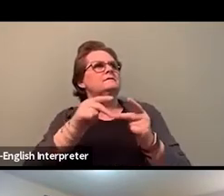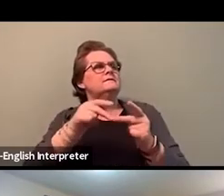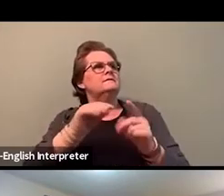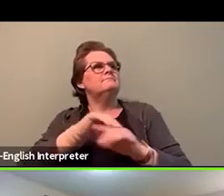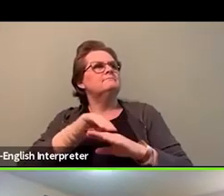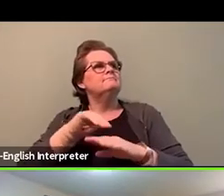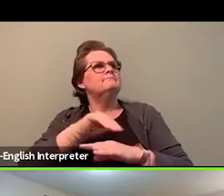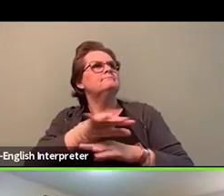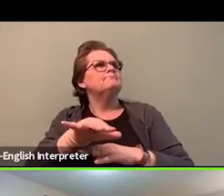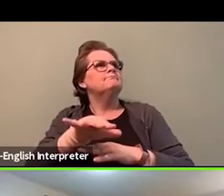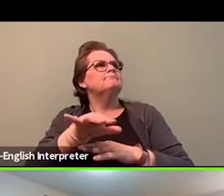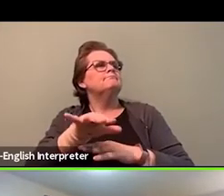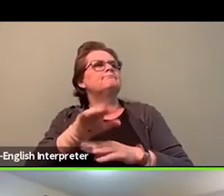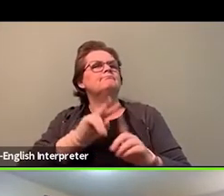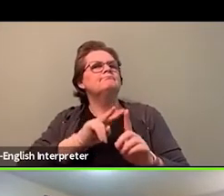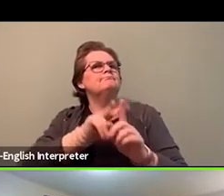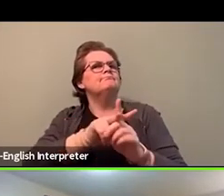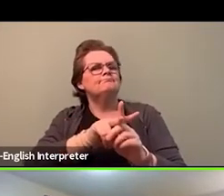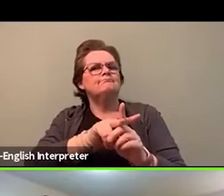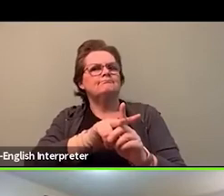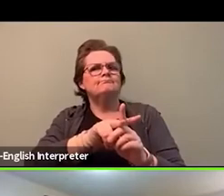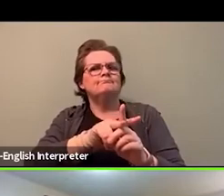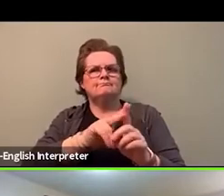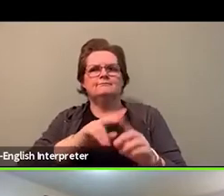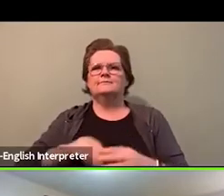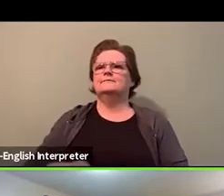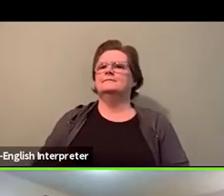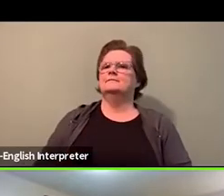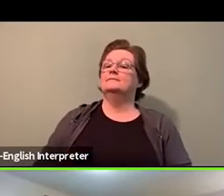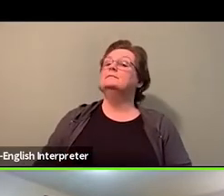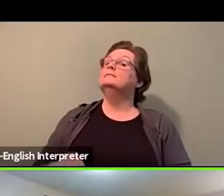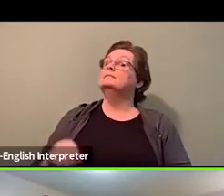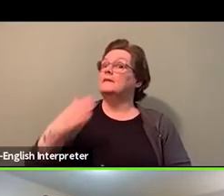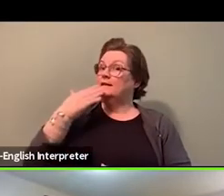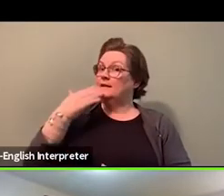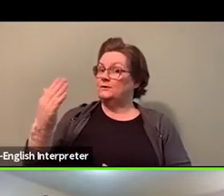That is great, thank you so much for that information. And if we can defer the second piece,